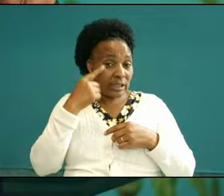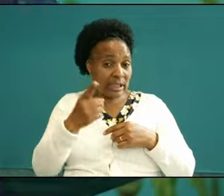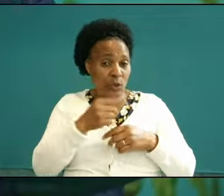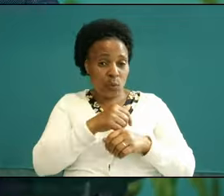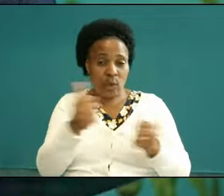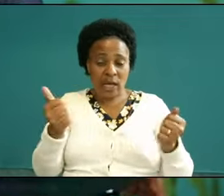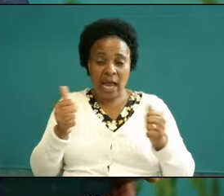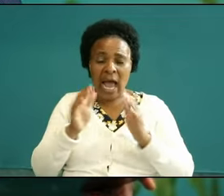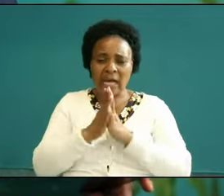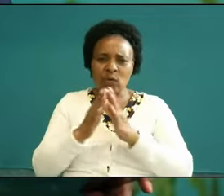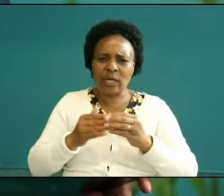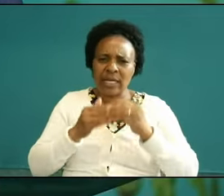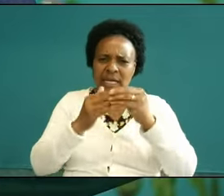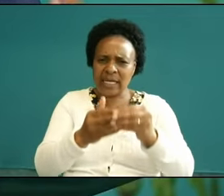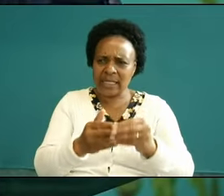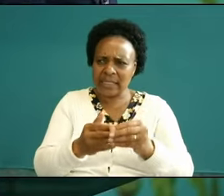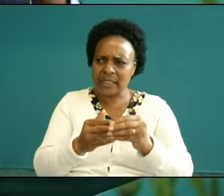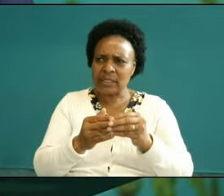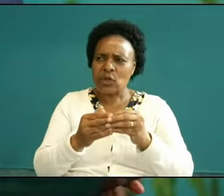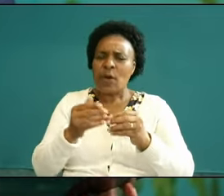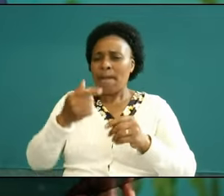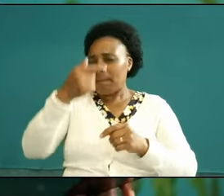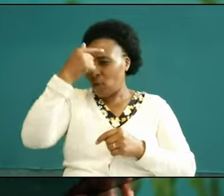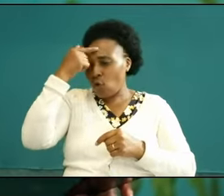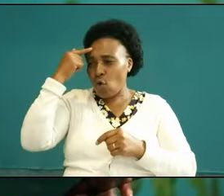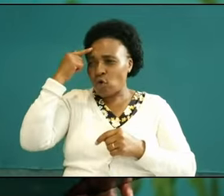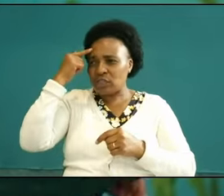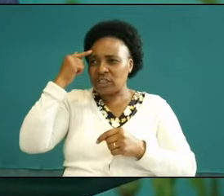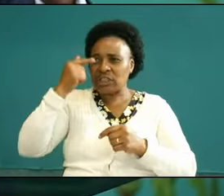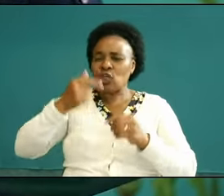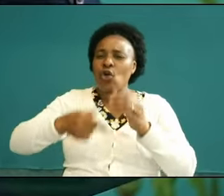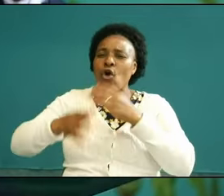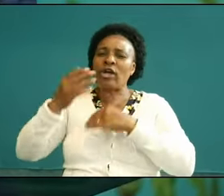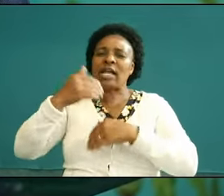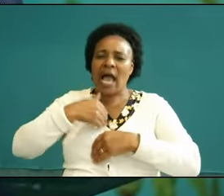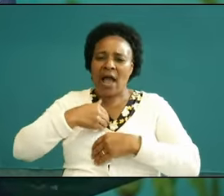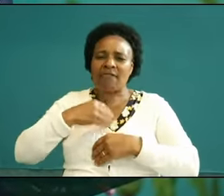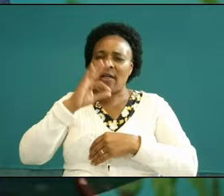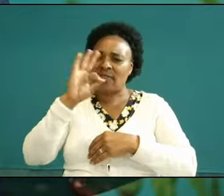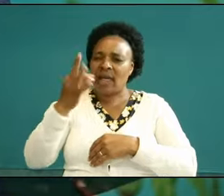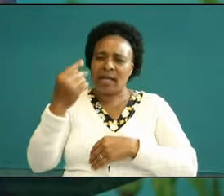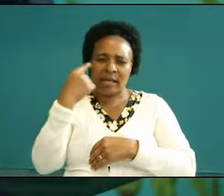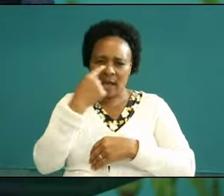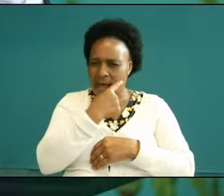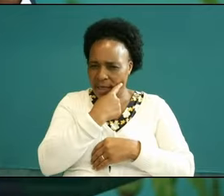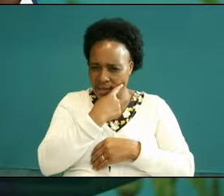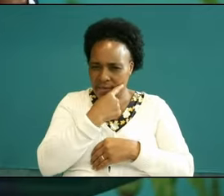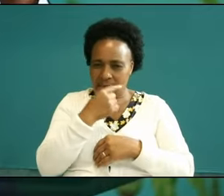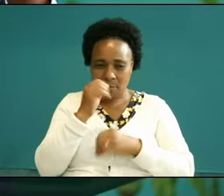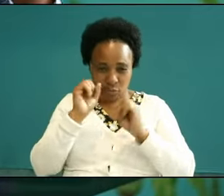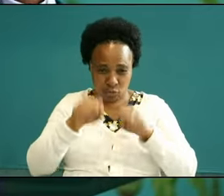no no no we are not blind because we have a that eye now the two eyes you see these are